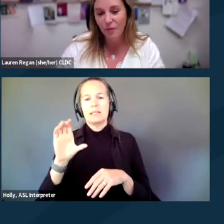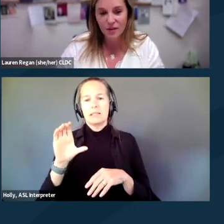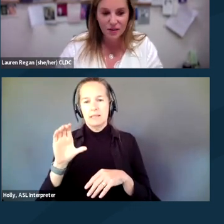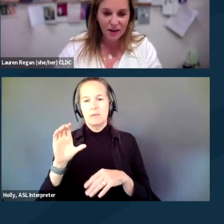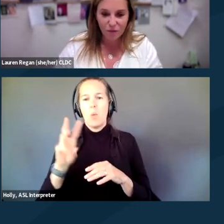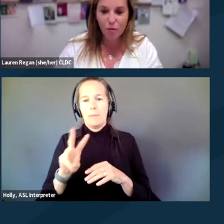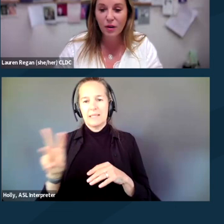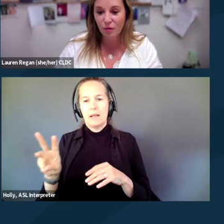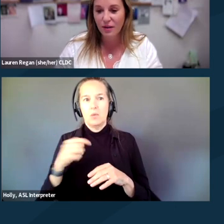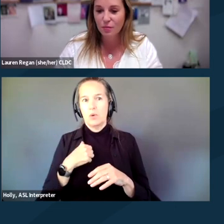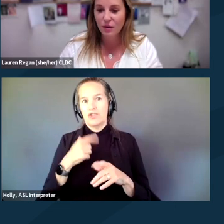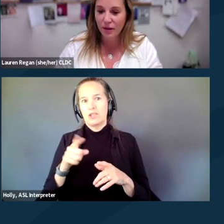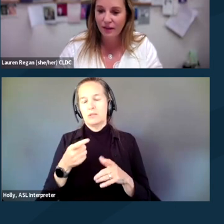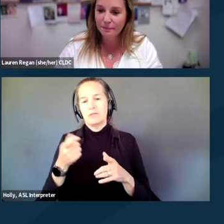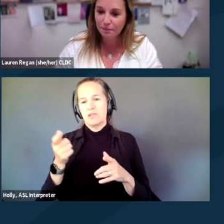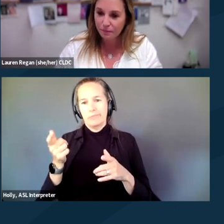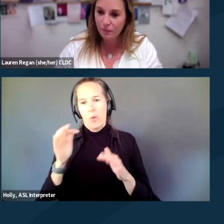We're just kind of pulling through things pretty quickly.